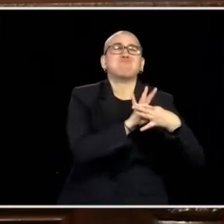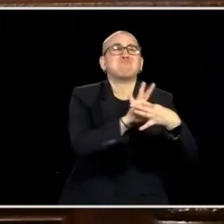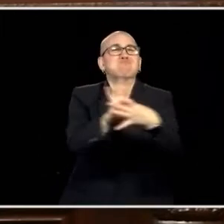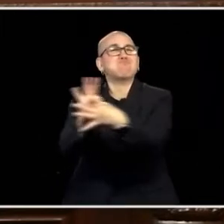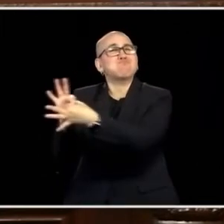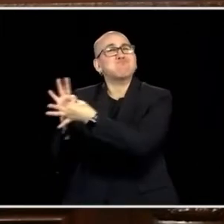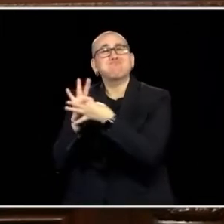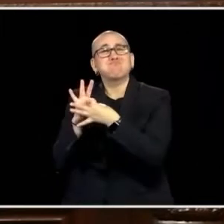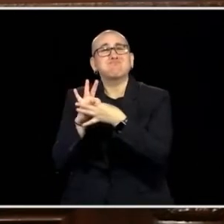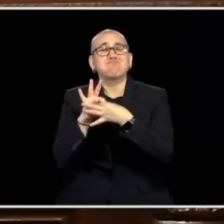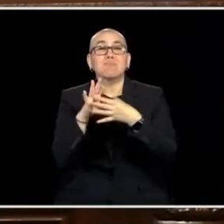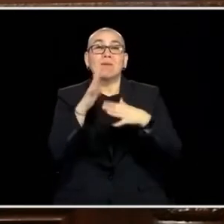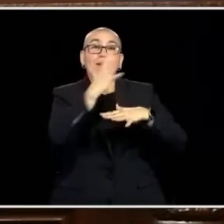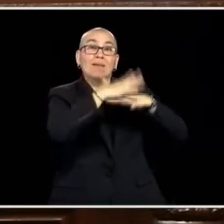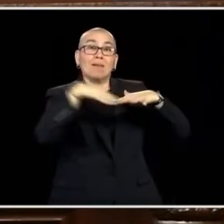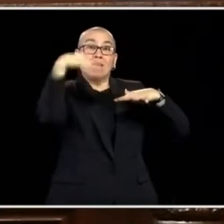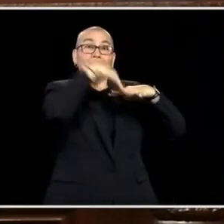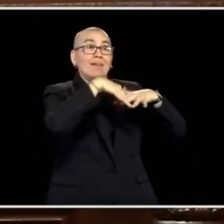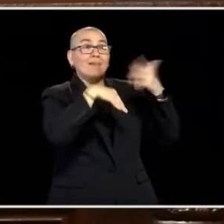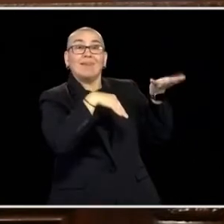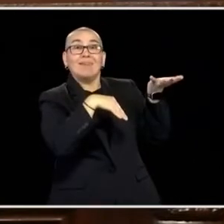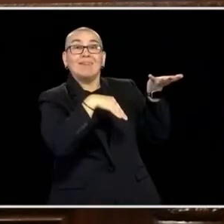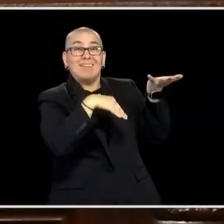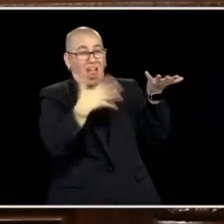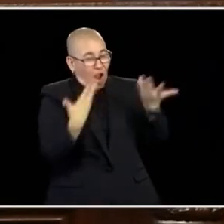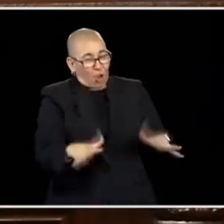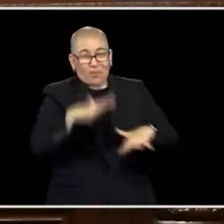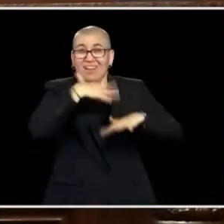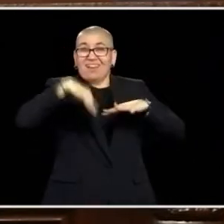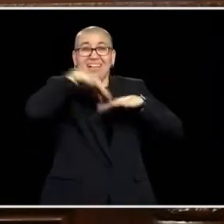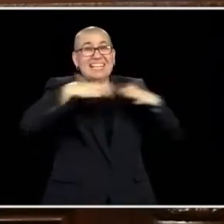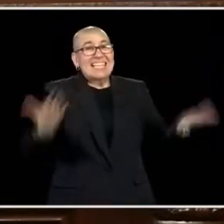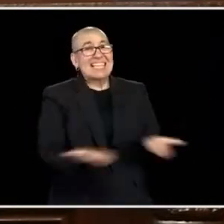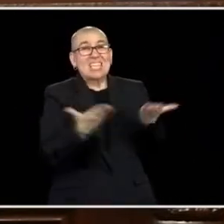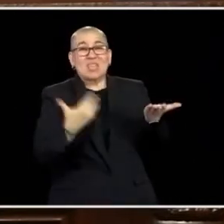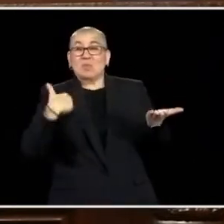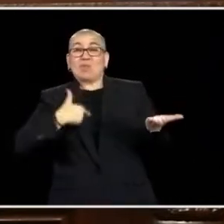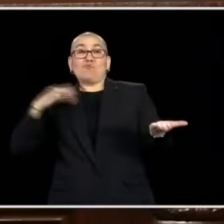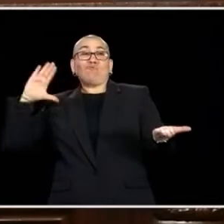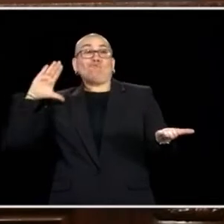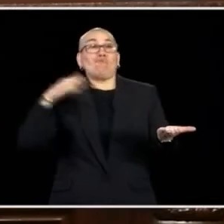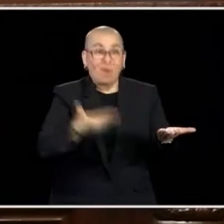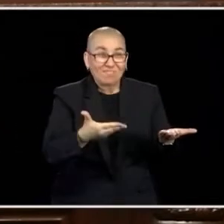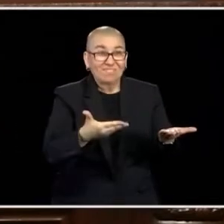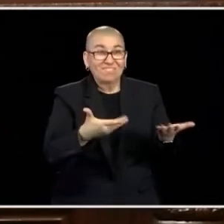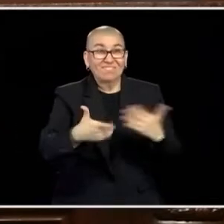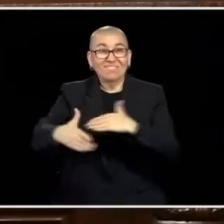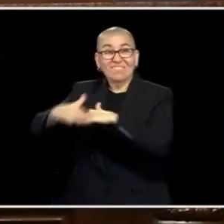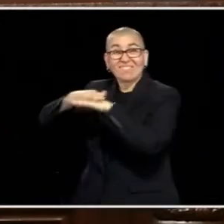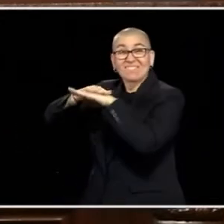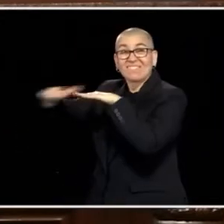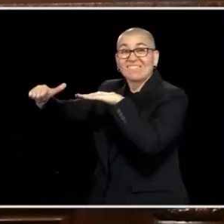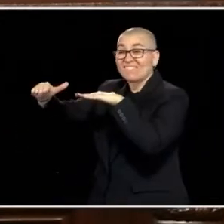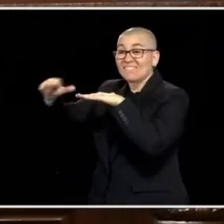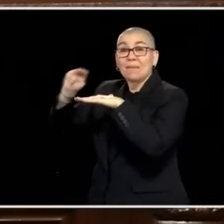GENSVALD, PEOPLE WHO HAVE BEEN ON THIS LONGER THAN ANY OF US, TO MAYOR HUNTLEY IN A SMALL TUNE THRIVING EACH IN THE